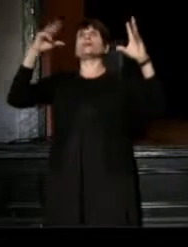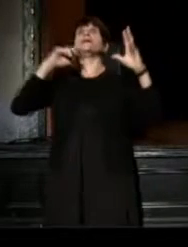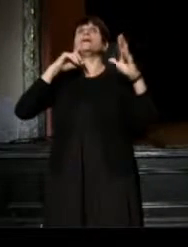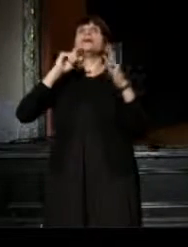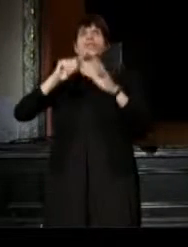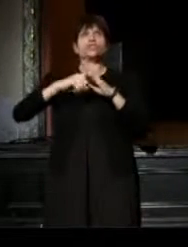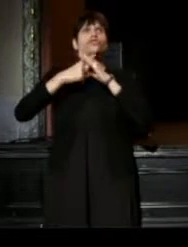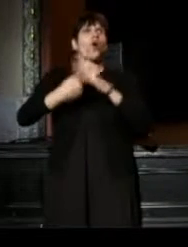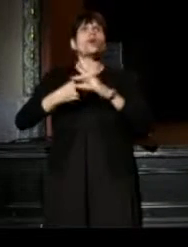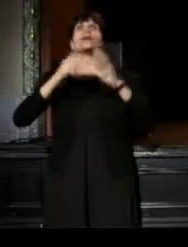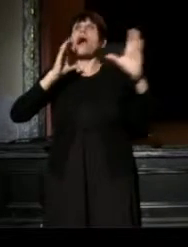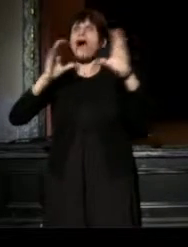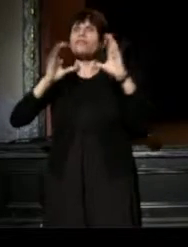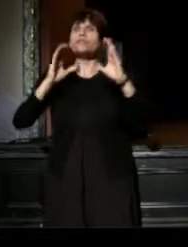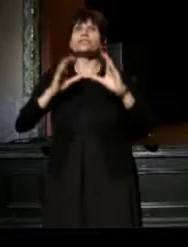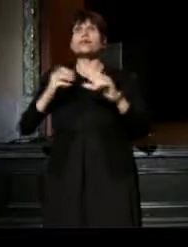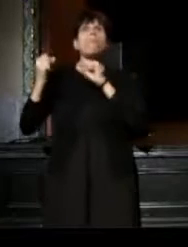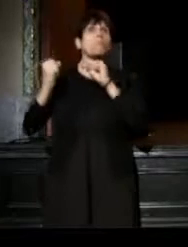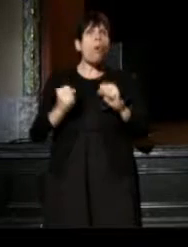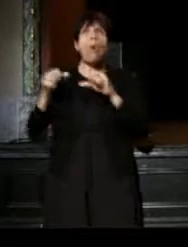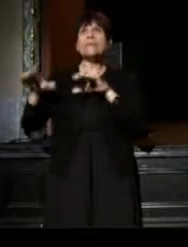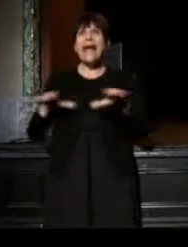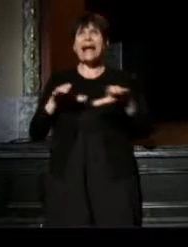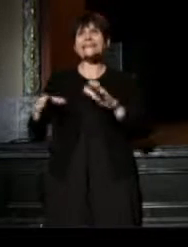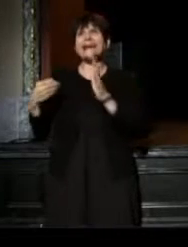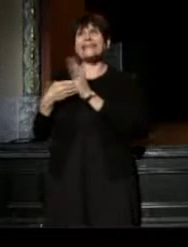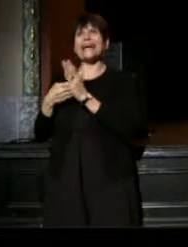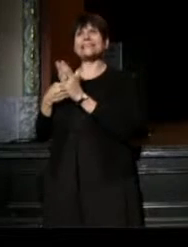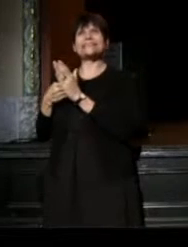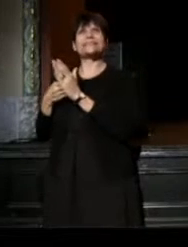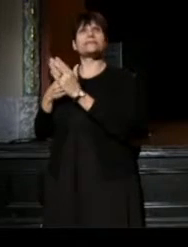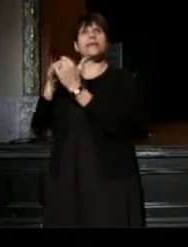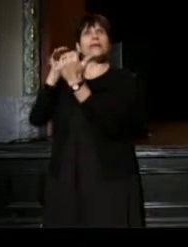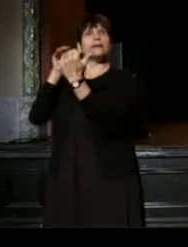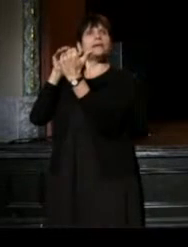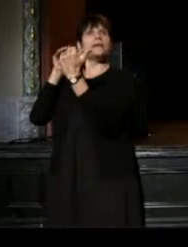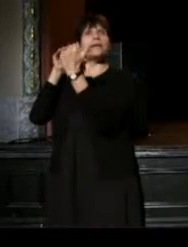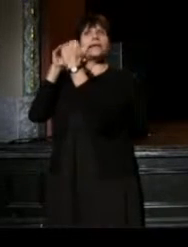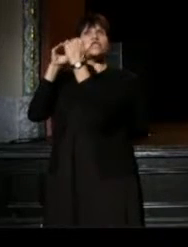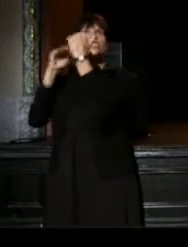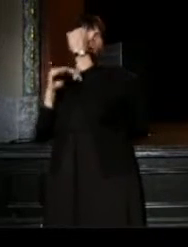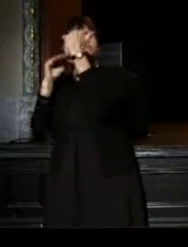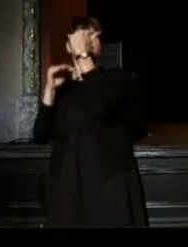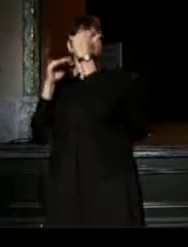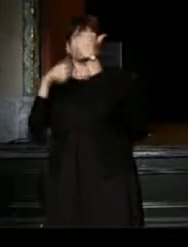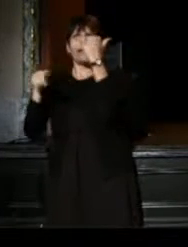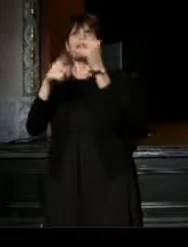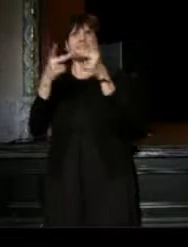and created bold action against injustices that occur in this place that we call home.